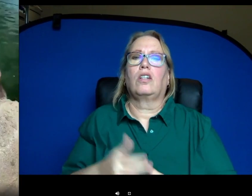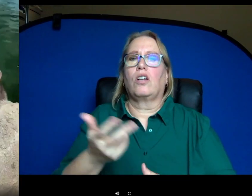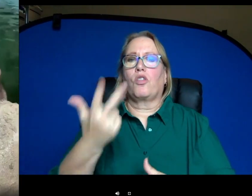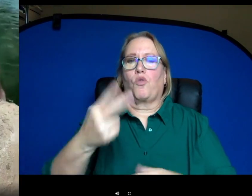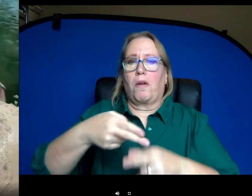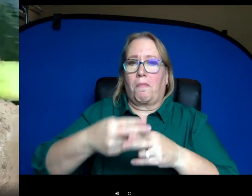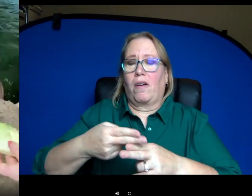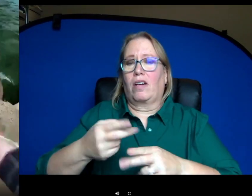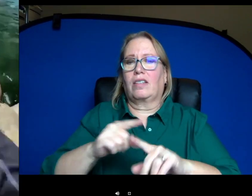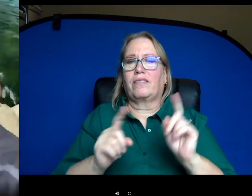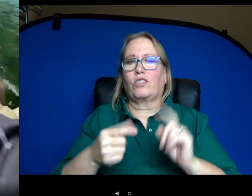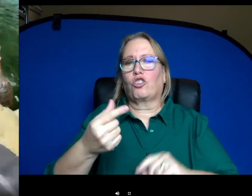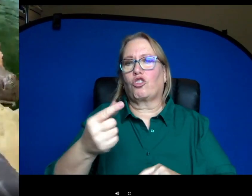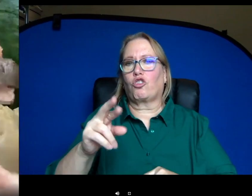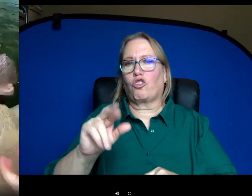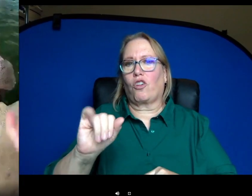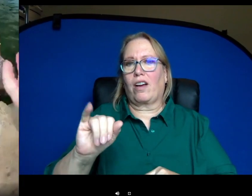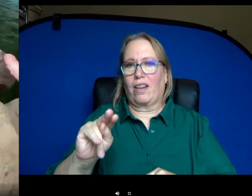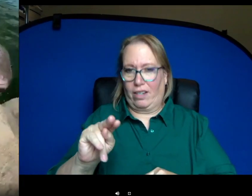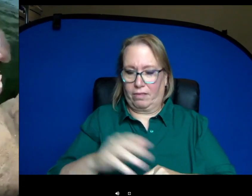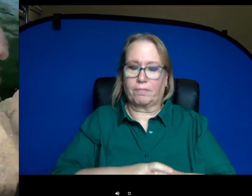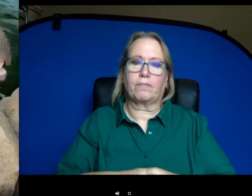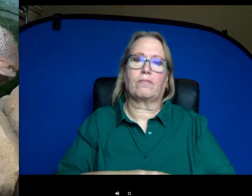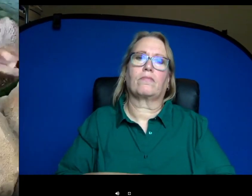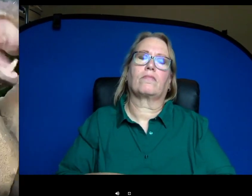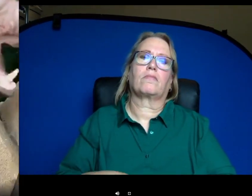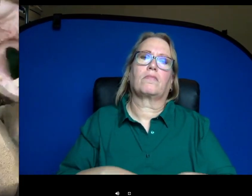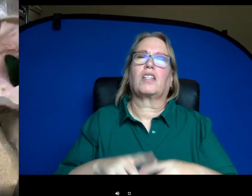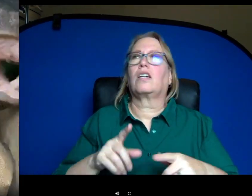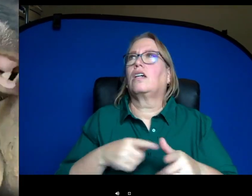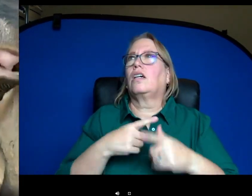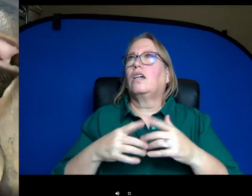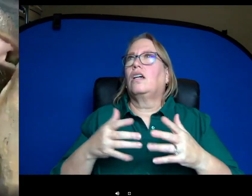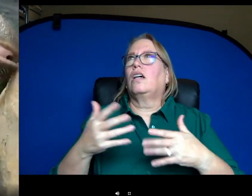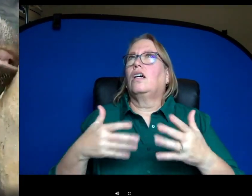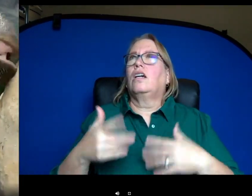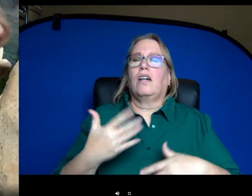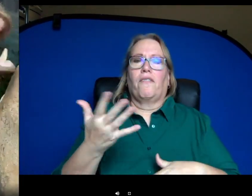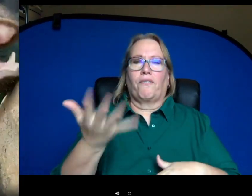herbivore grain and then they get about 5 or so pounds of lettuce, squash and